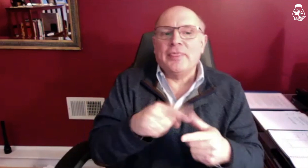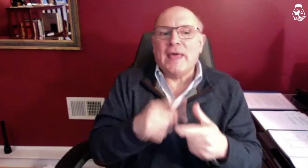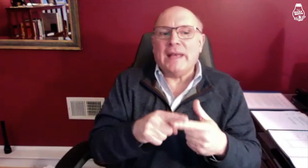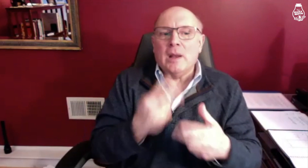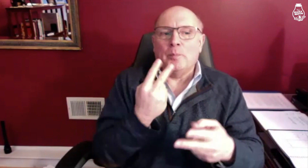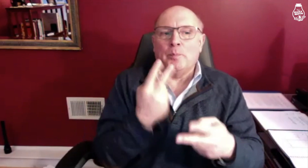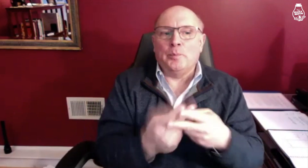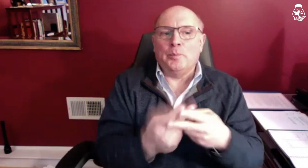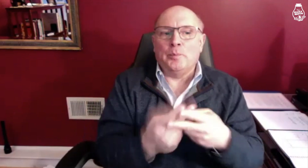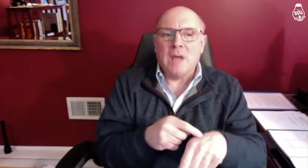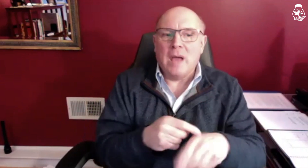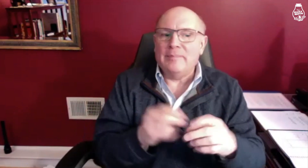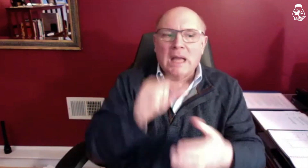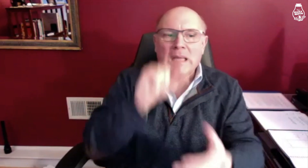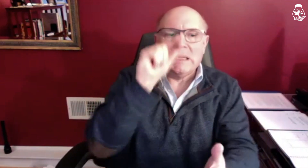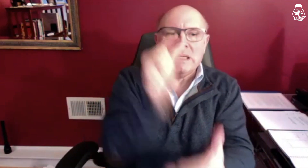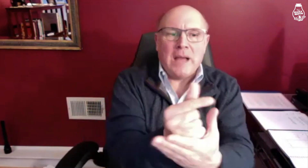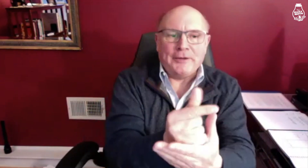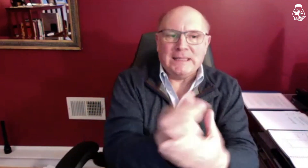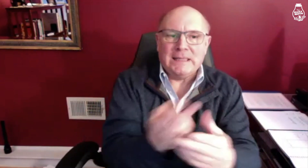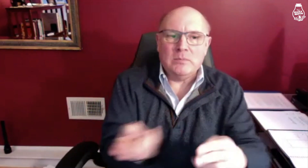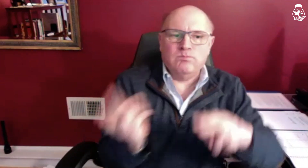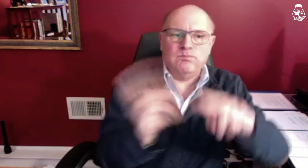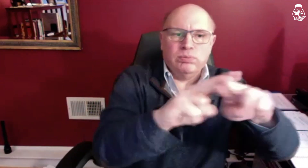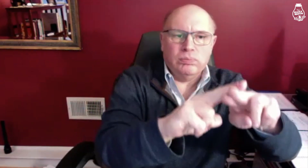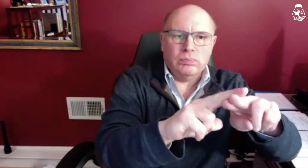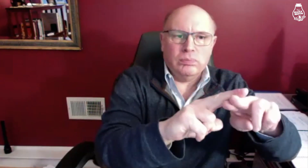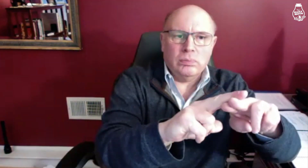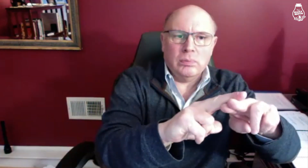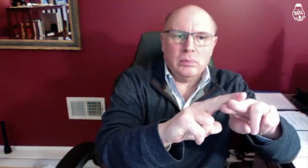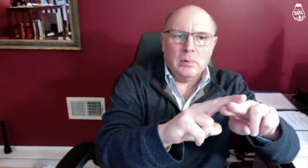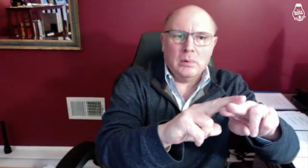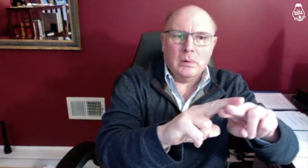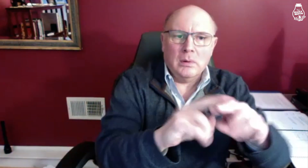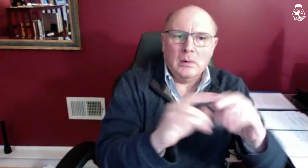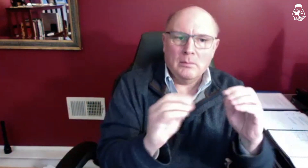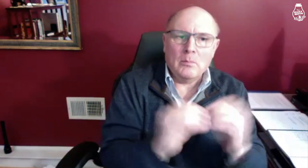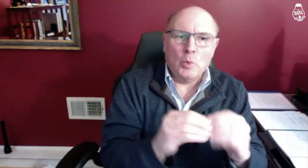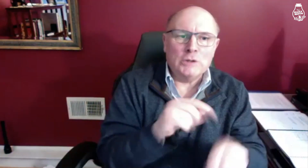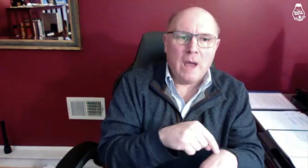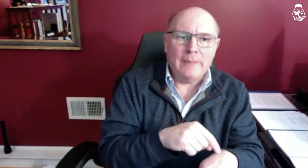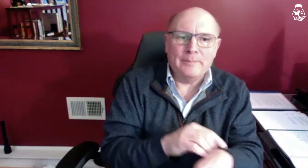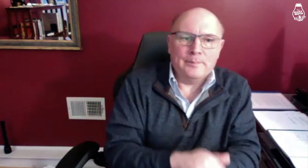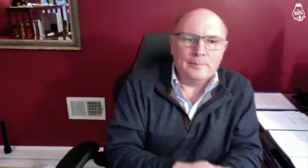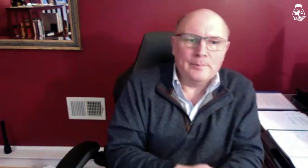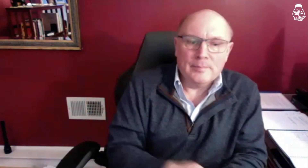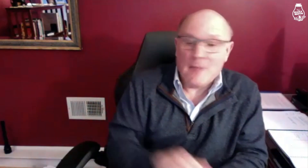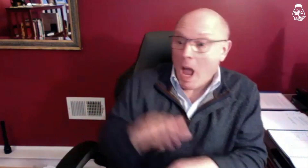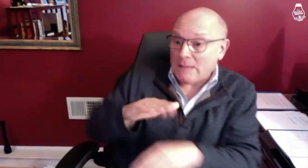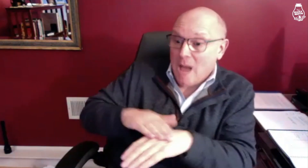then prison time is guaranteed to go up. More time.